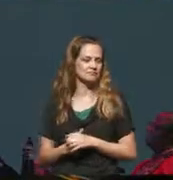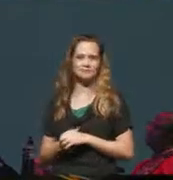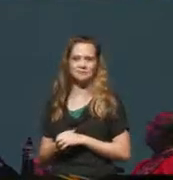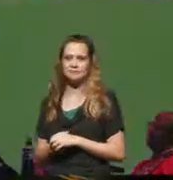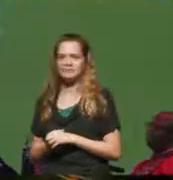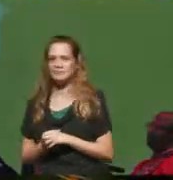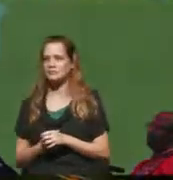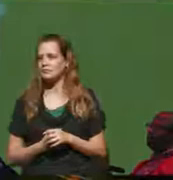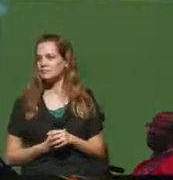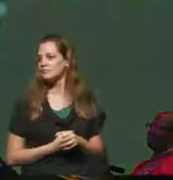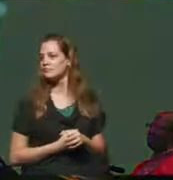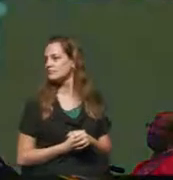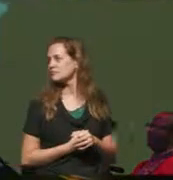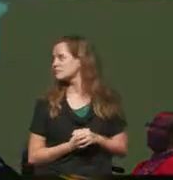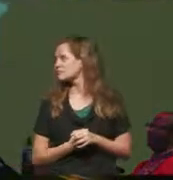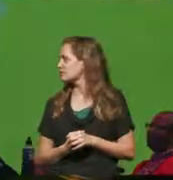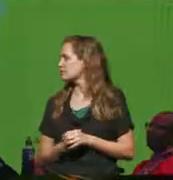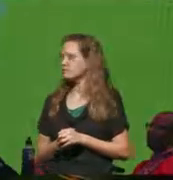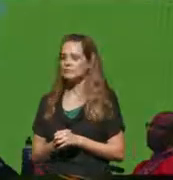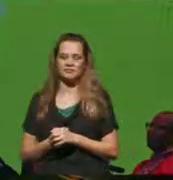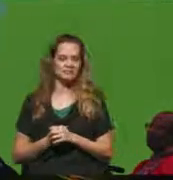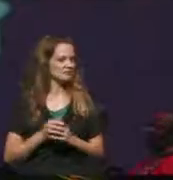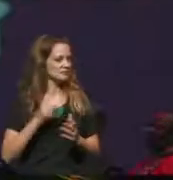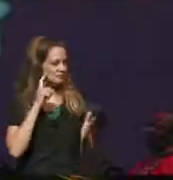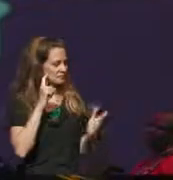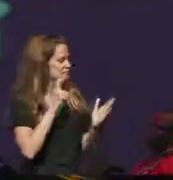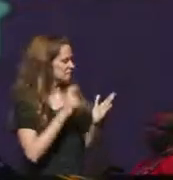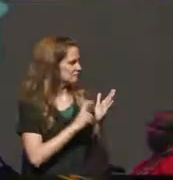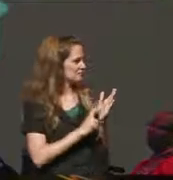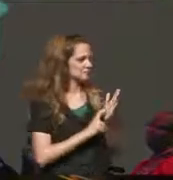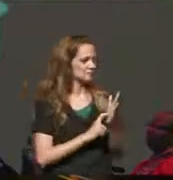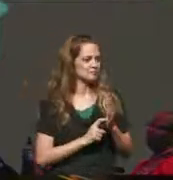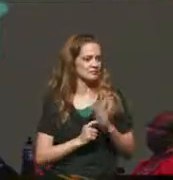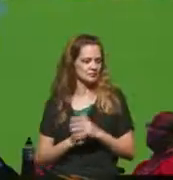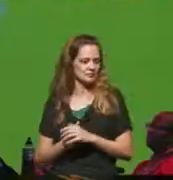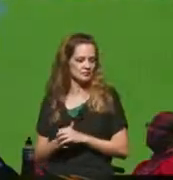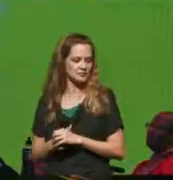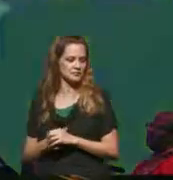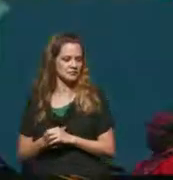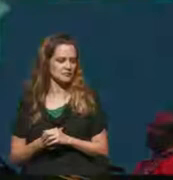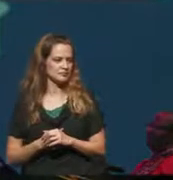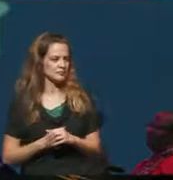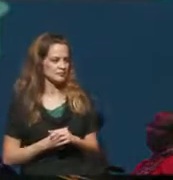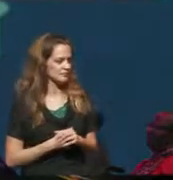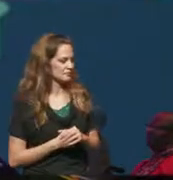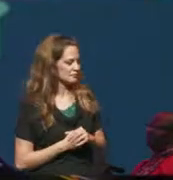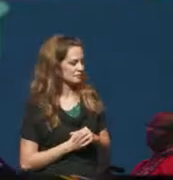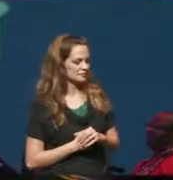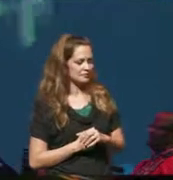drawings illustrated live begin to build. ]